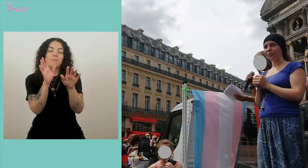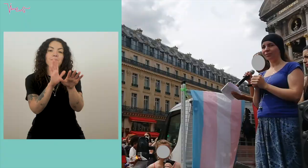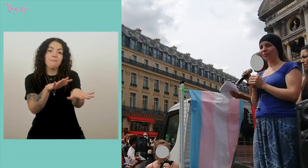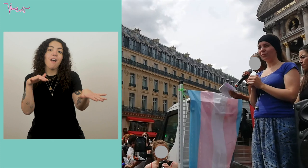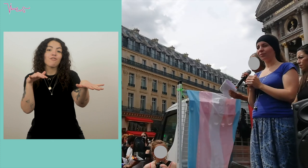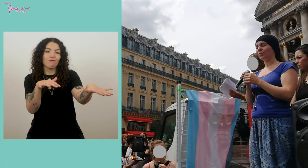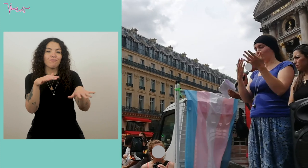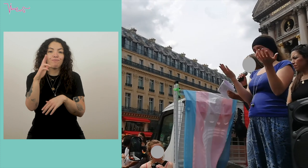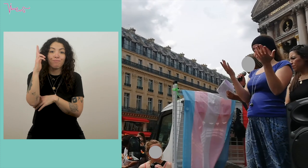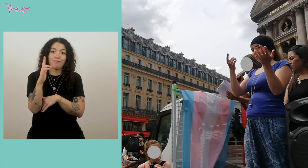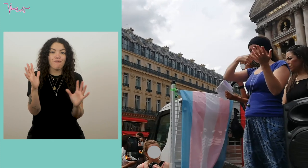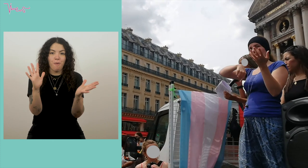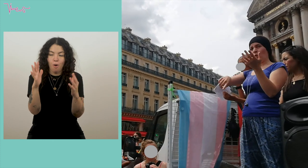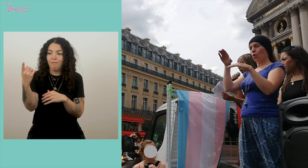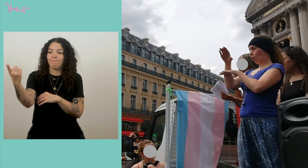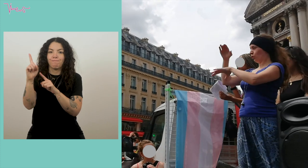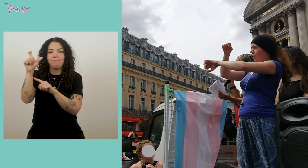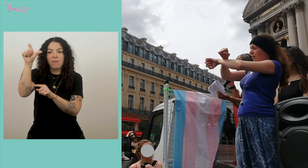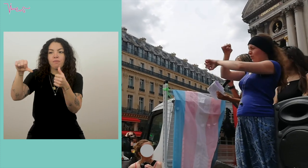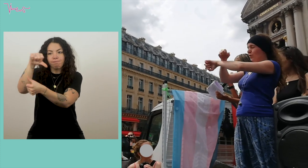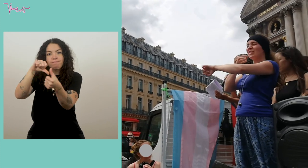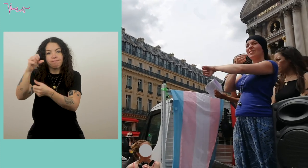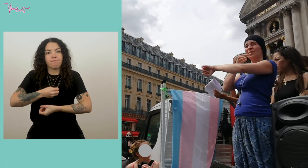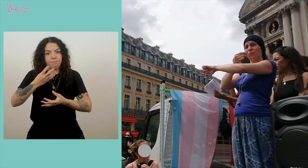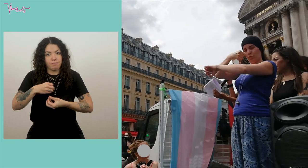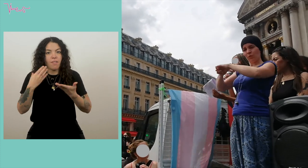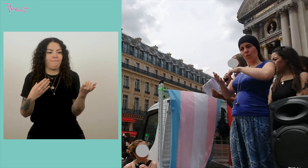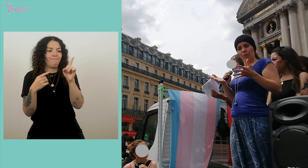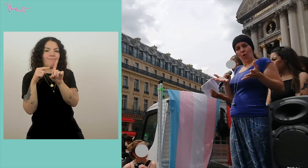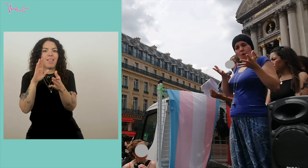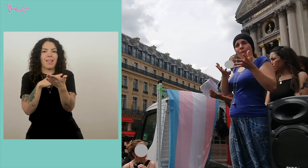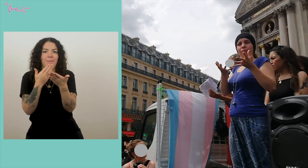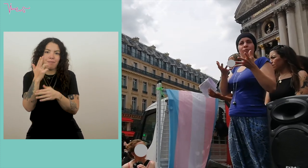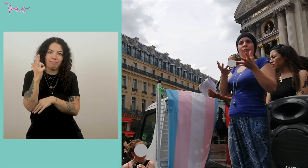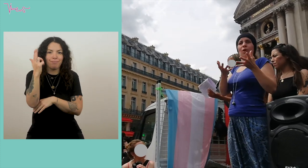(Jen): To start the march, several speeches will take place. And this is where the work of interpreting begins.